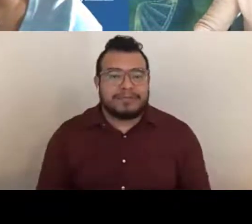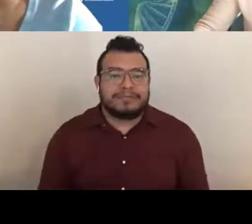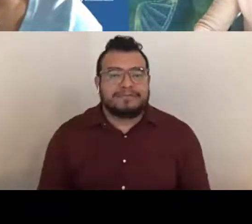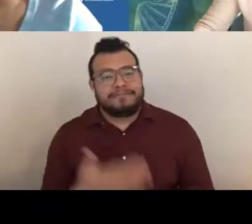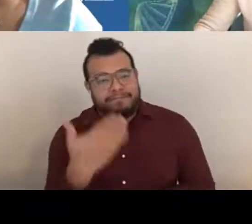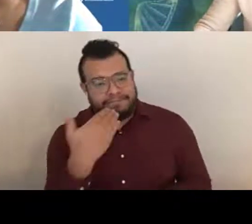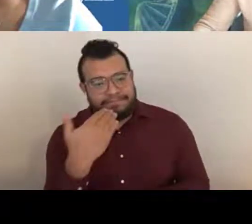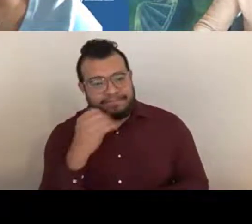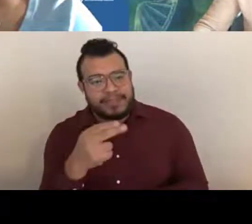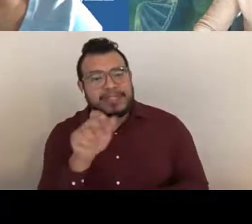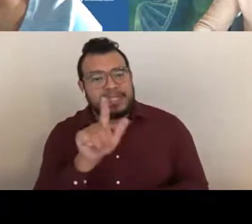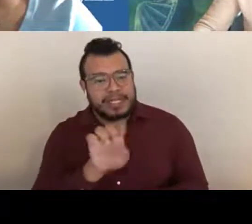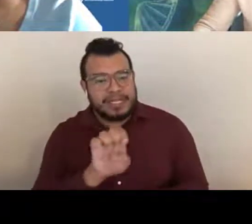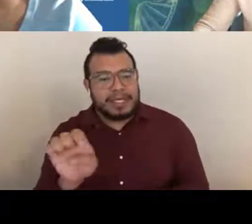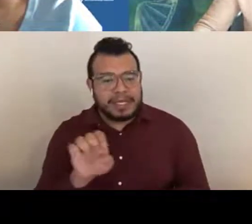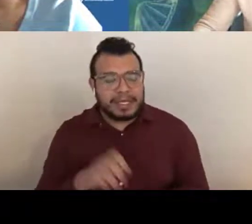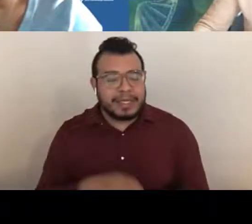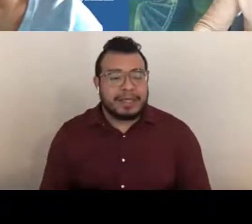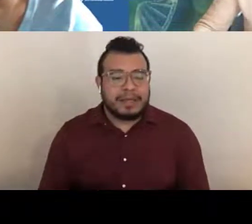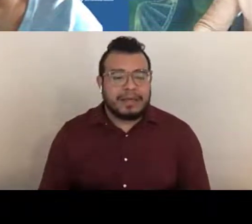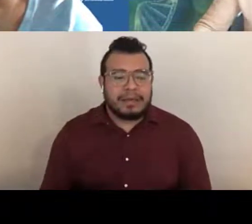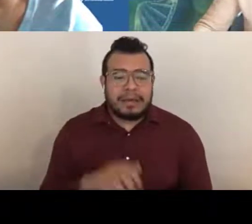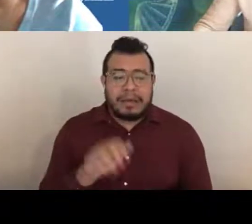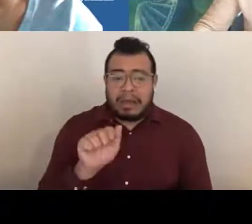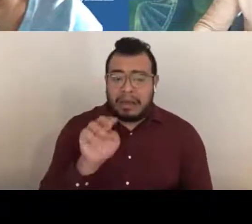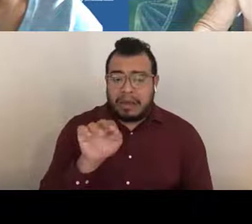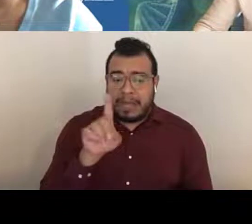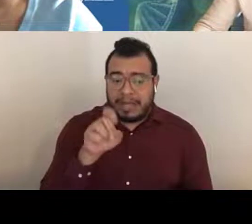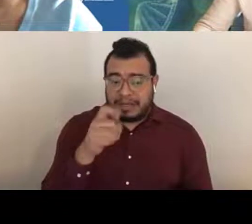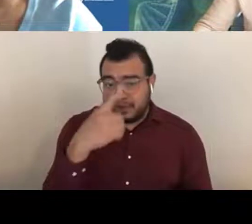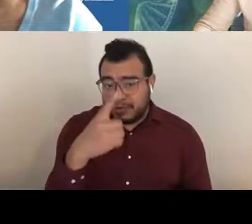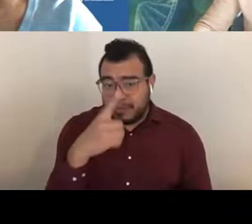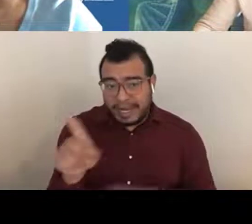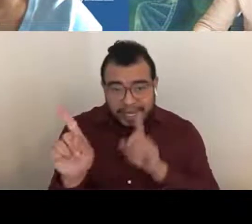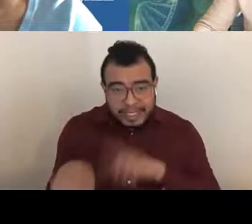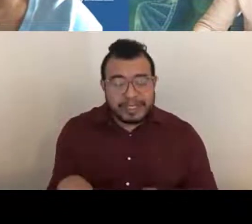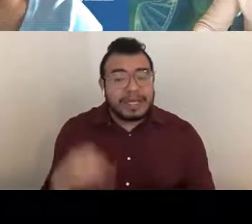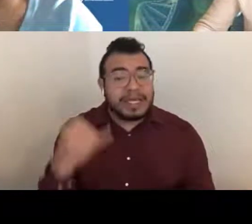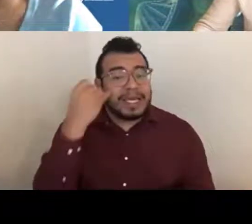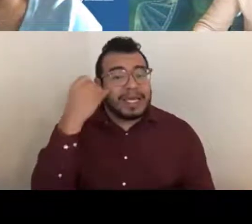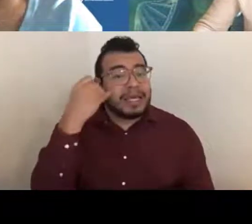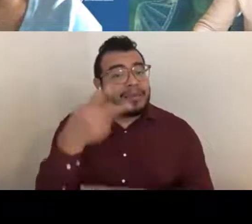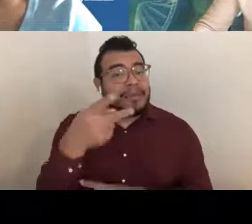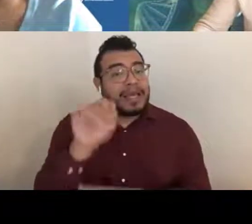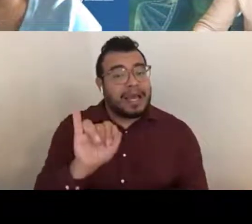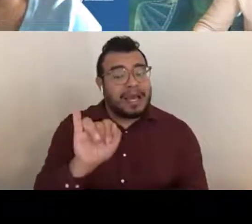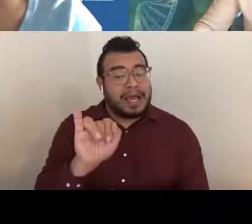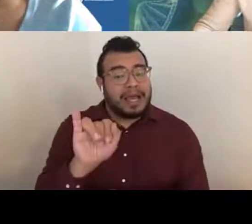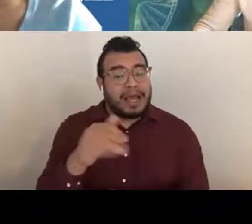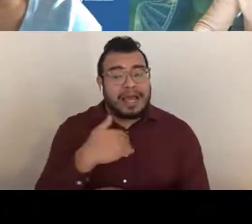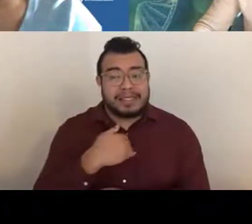Amanda, can you answer when a PI has when is the best time to start